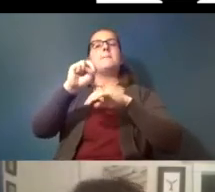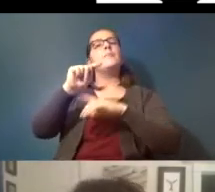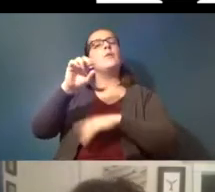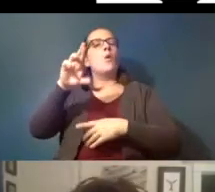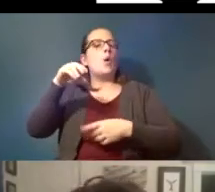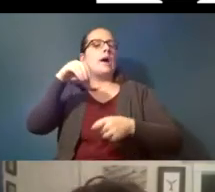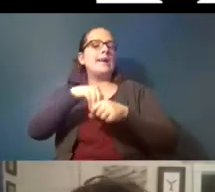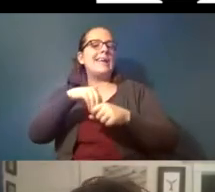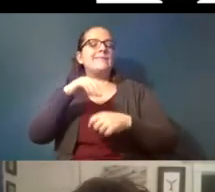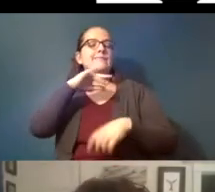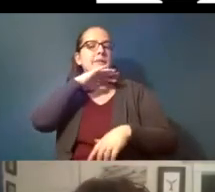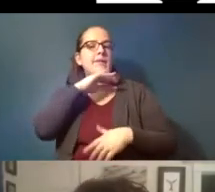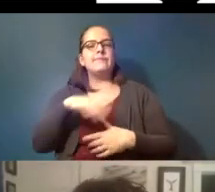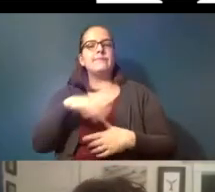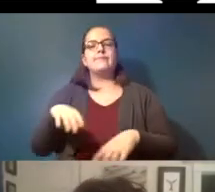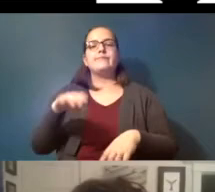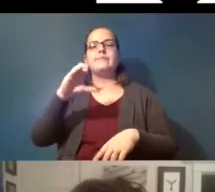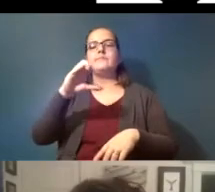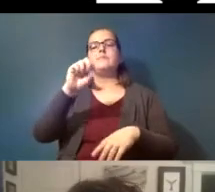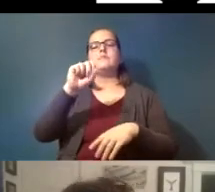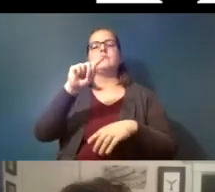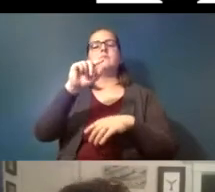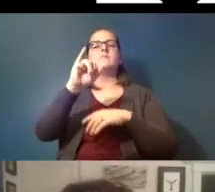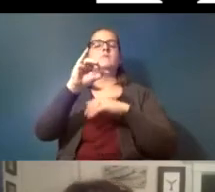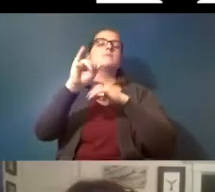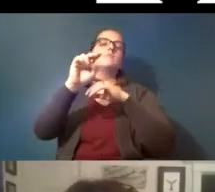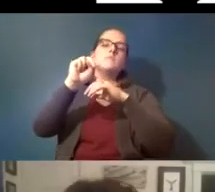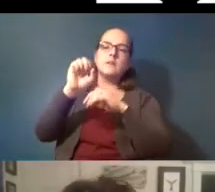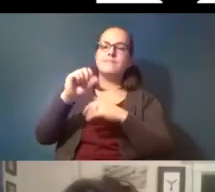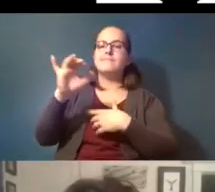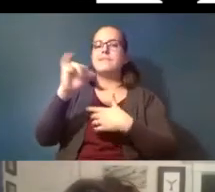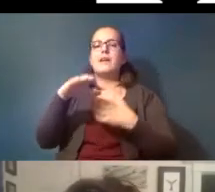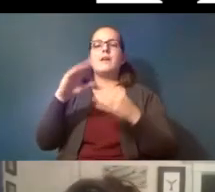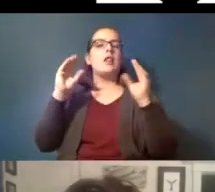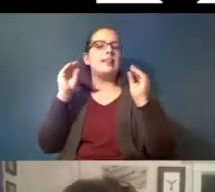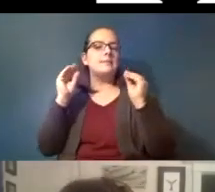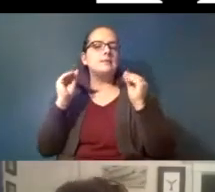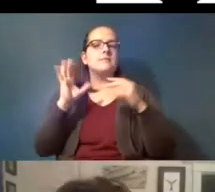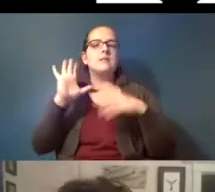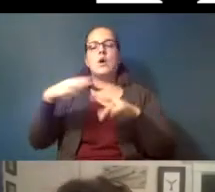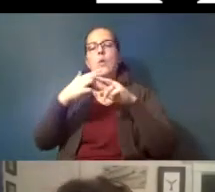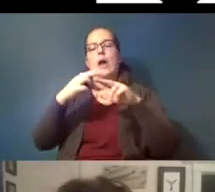crustaceans for example such as lobsters their weight decreases when they're exposed to plastic